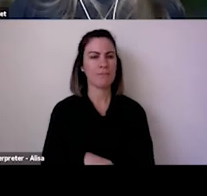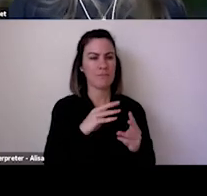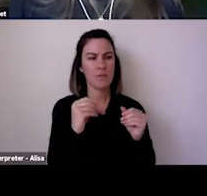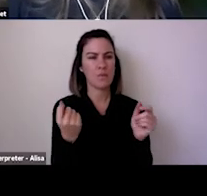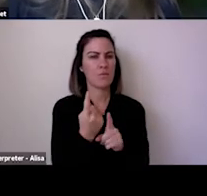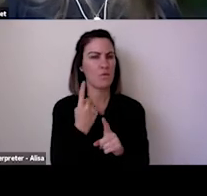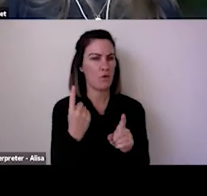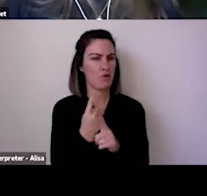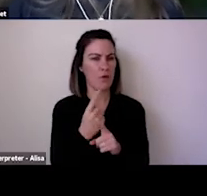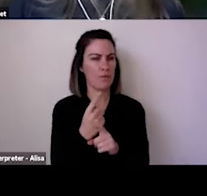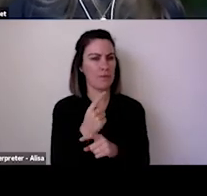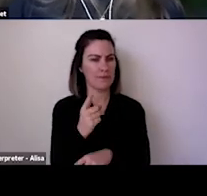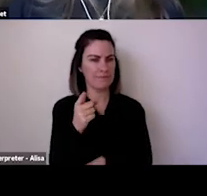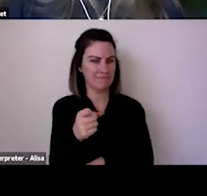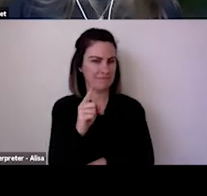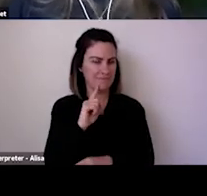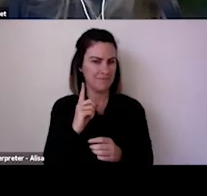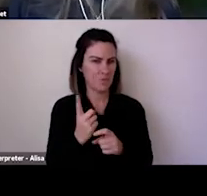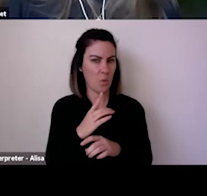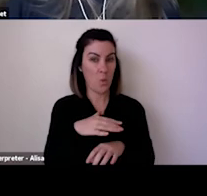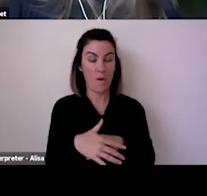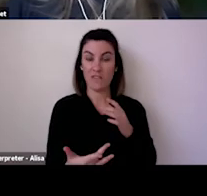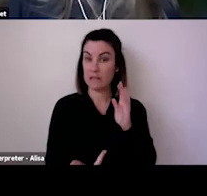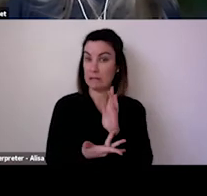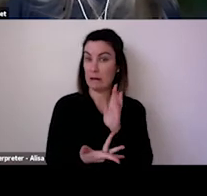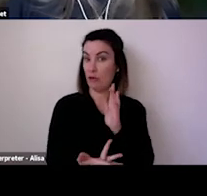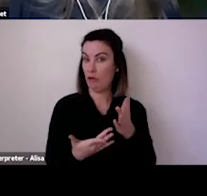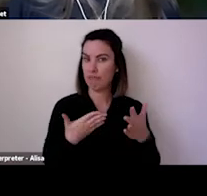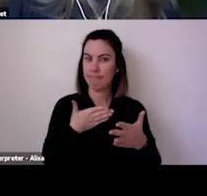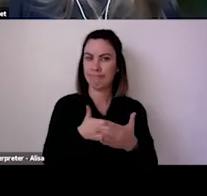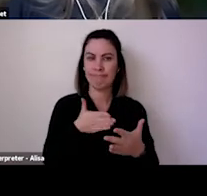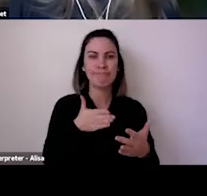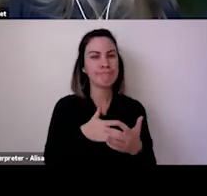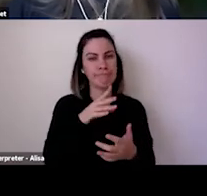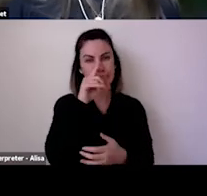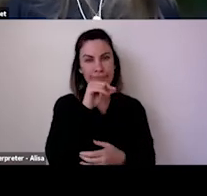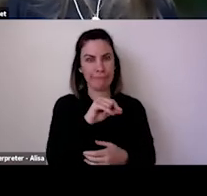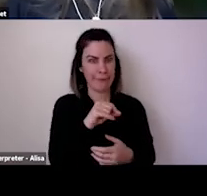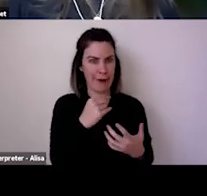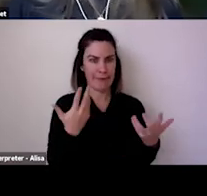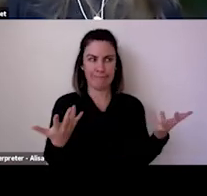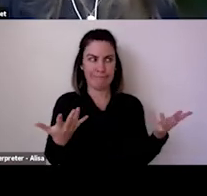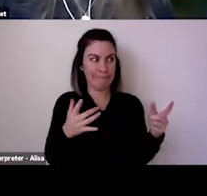So if you're interested to hear more about that, you can get in touch with me.